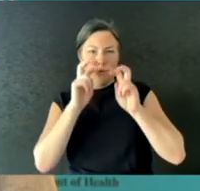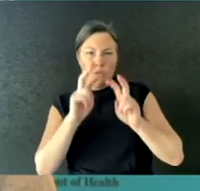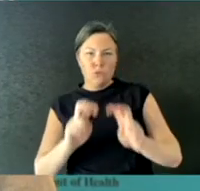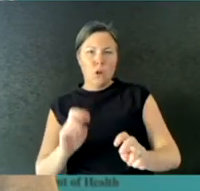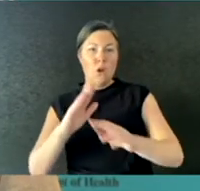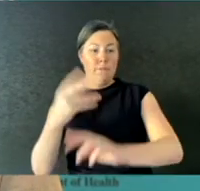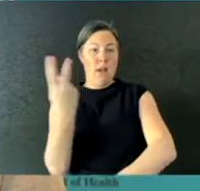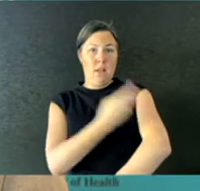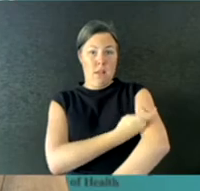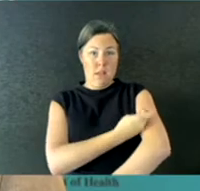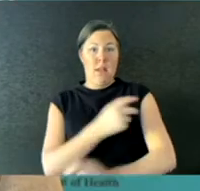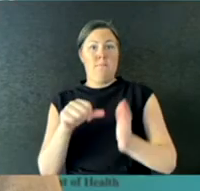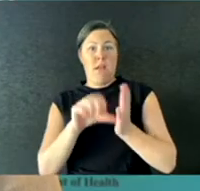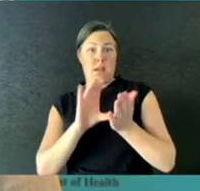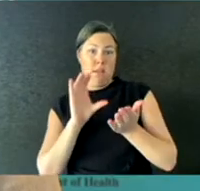and the University of Sydney.